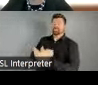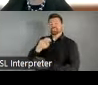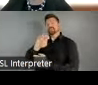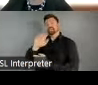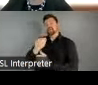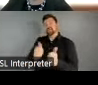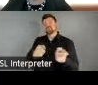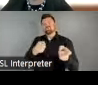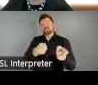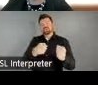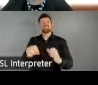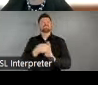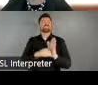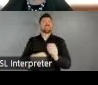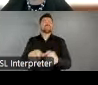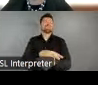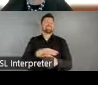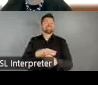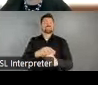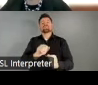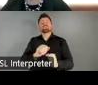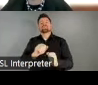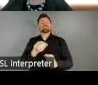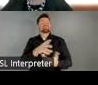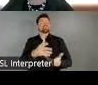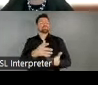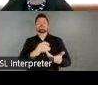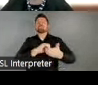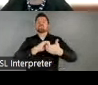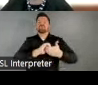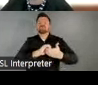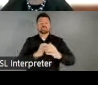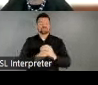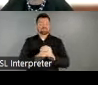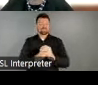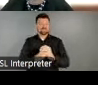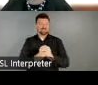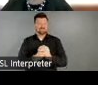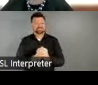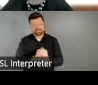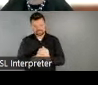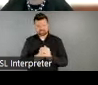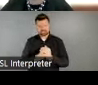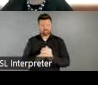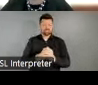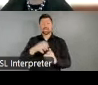Regional, and Local Partnerships in International Activities, Michael Orlove, and Civic Partnerships